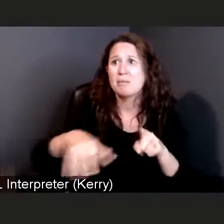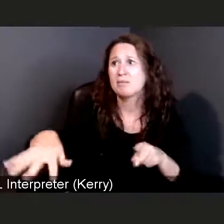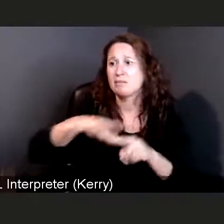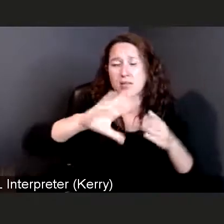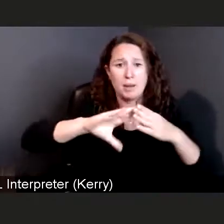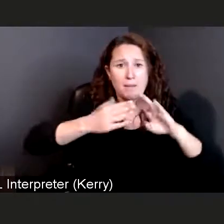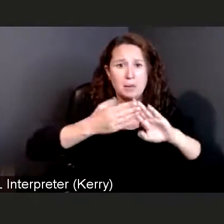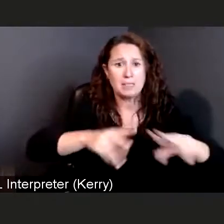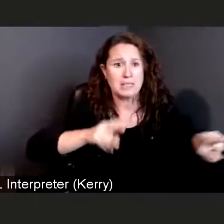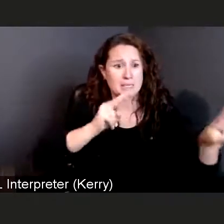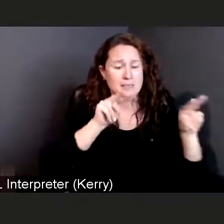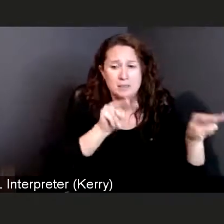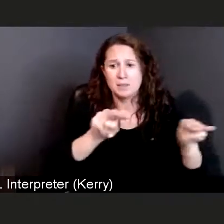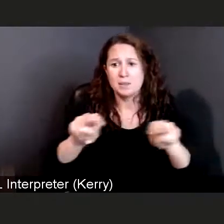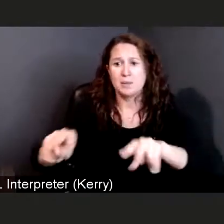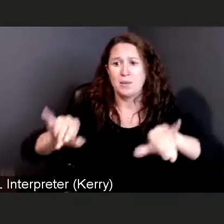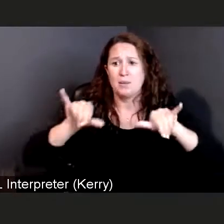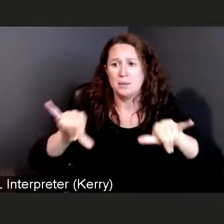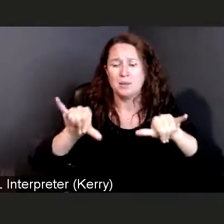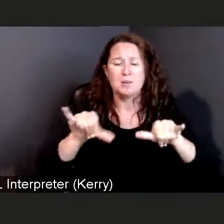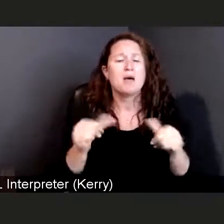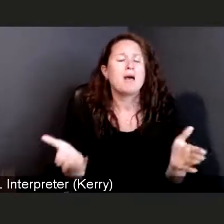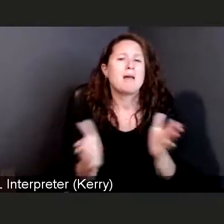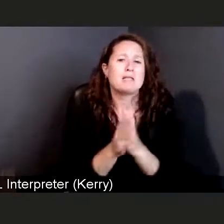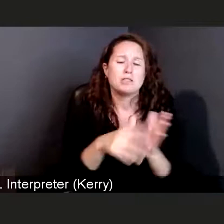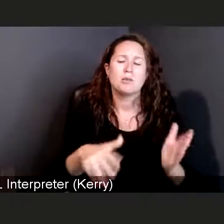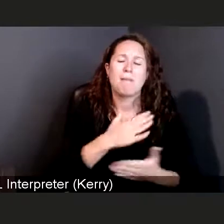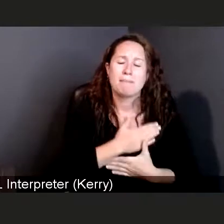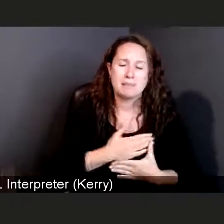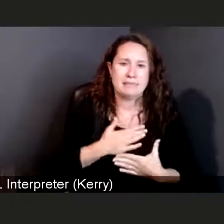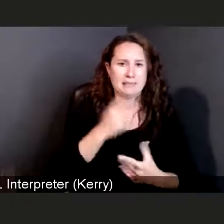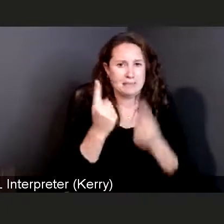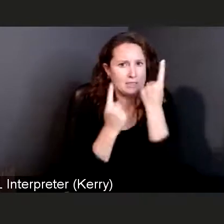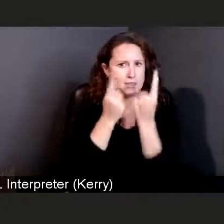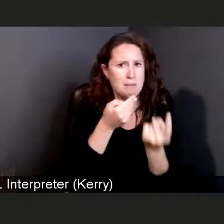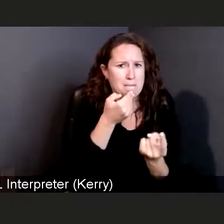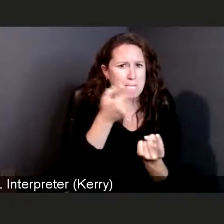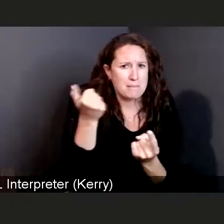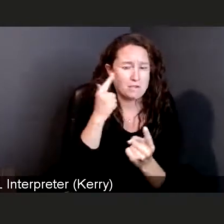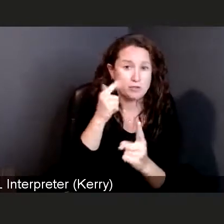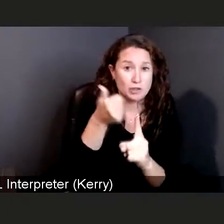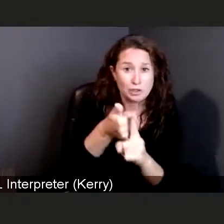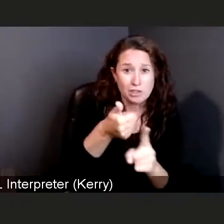I'm asking you to please consider to do what's best for yourself, your friends, your family,